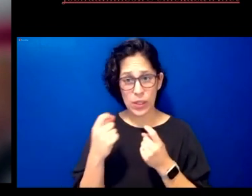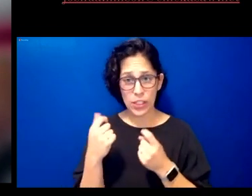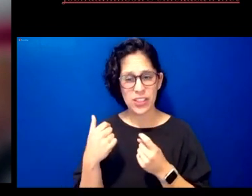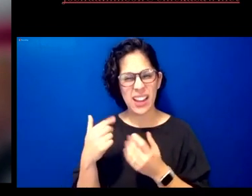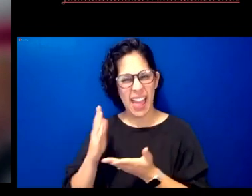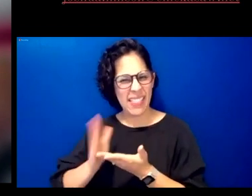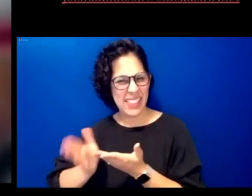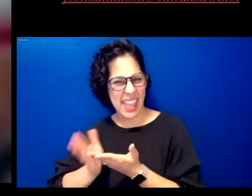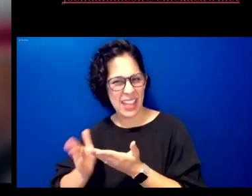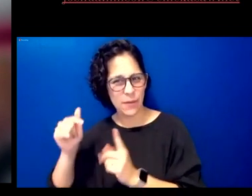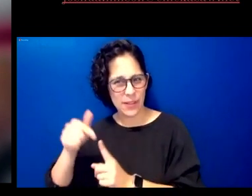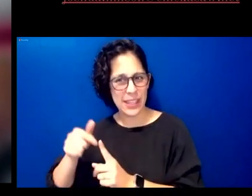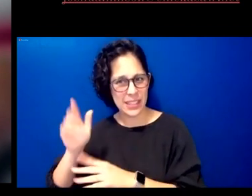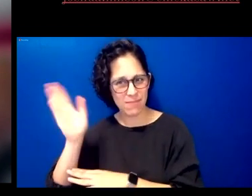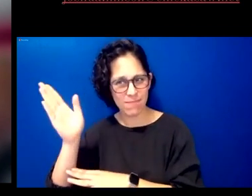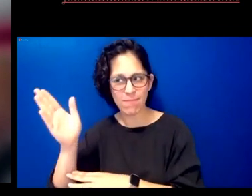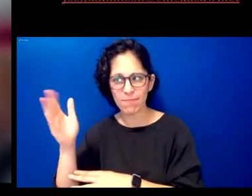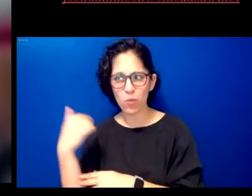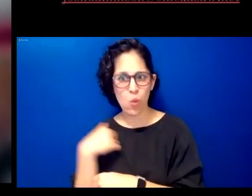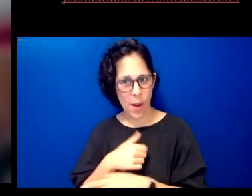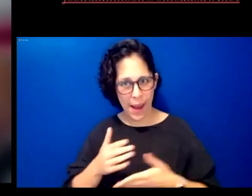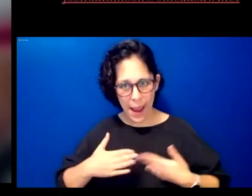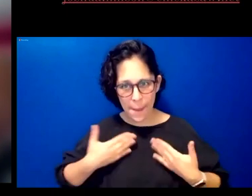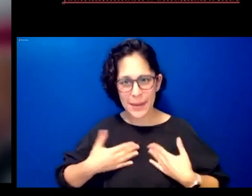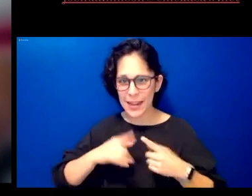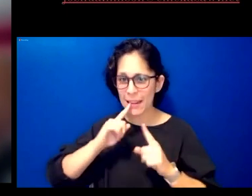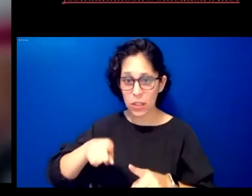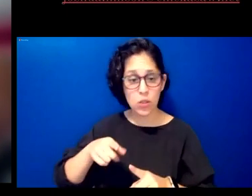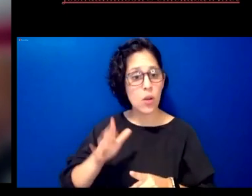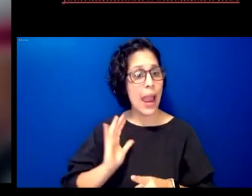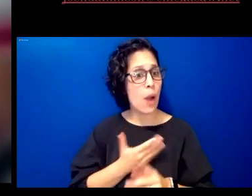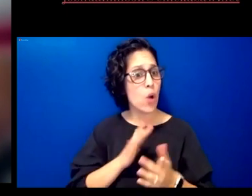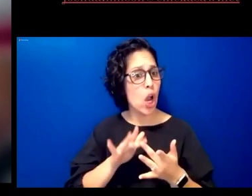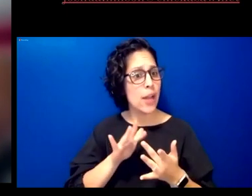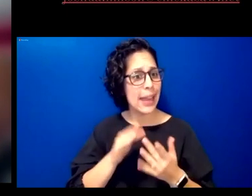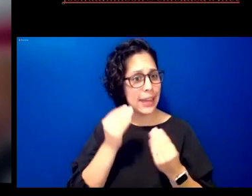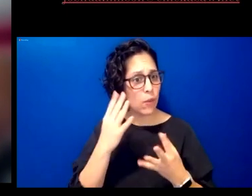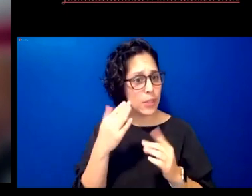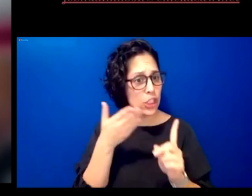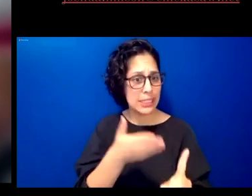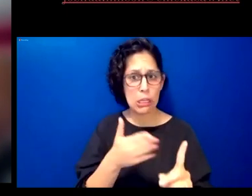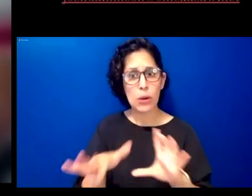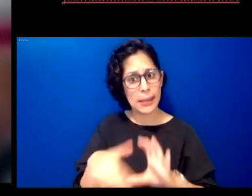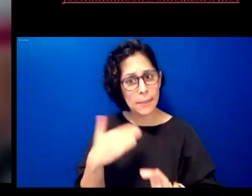or if you want to email us contact information is here we regularly consult with people that